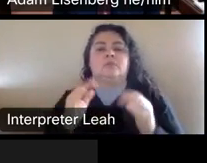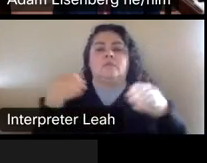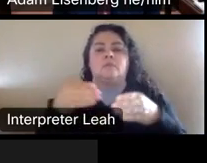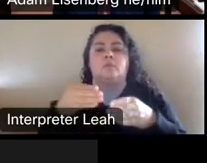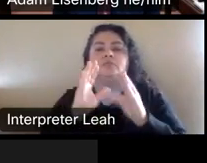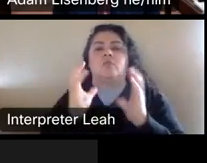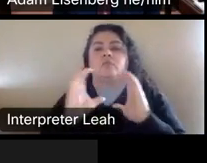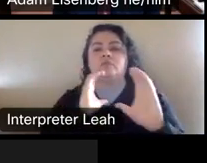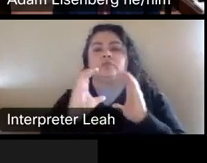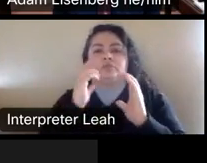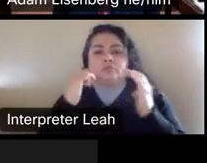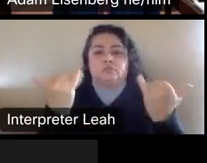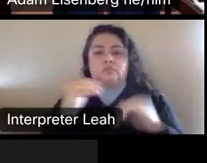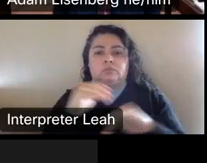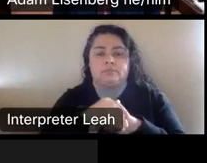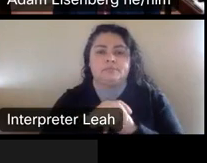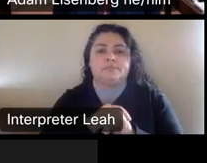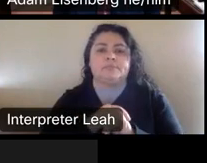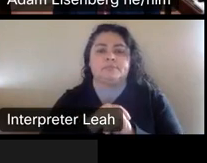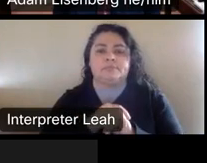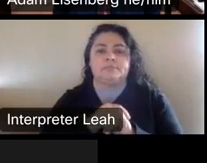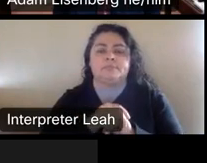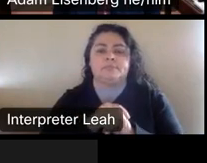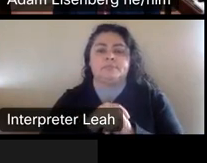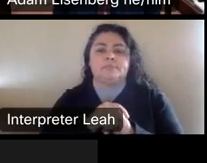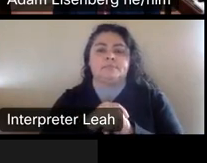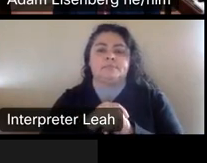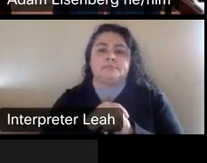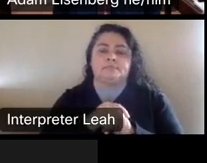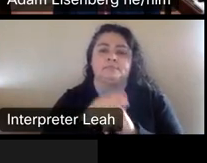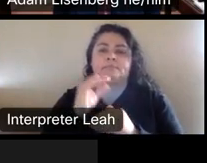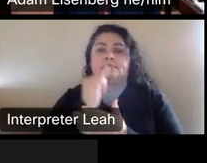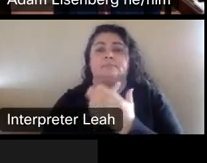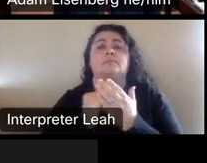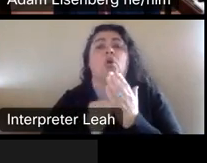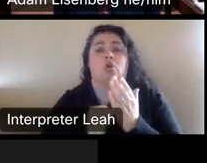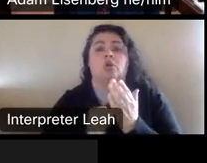Once, uh, artwork has been commissioned and completed.